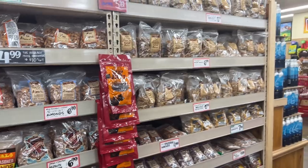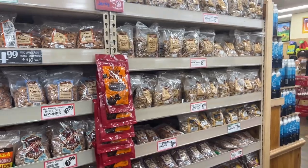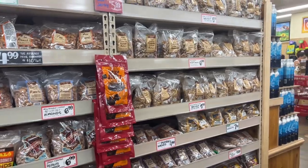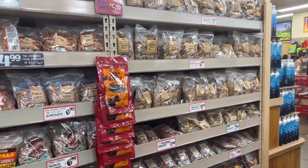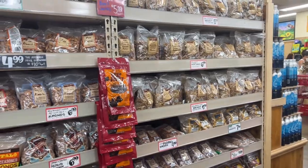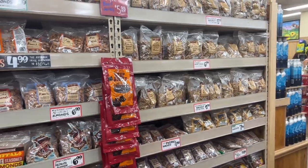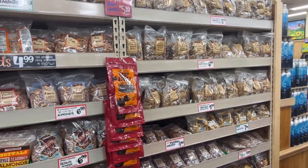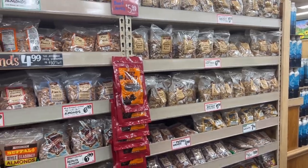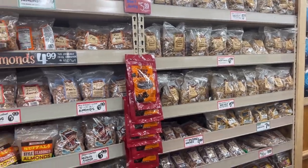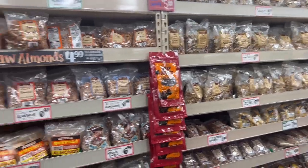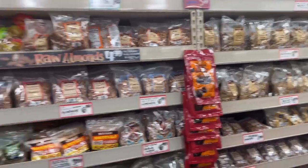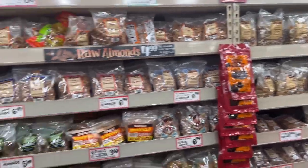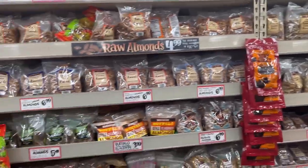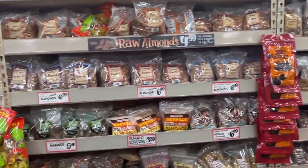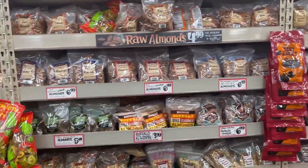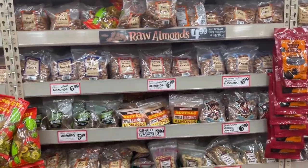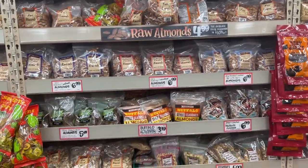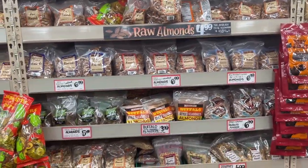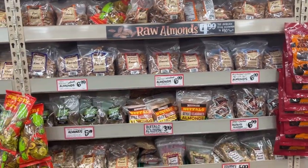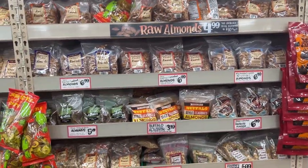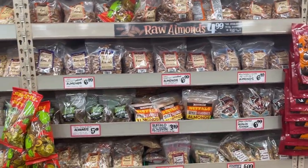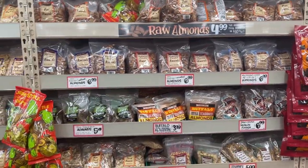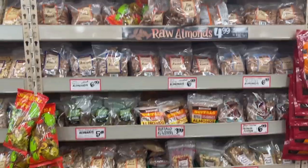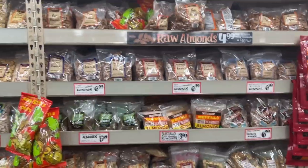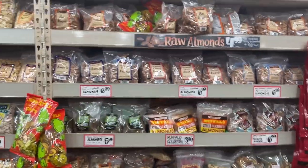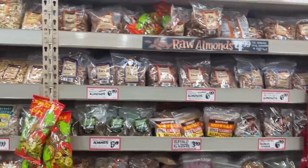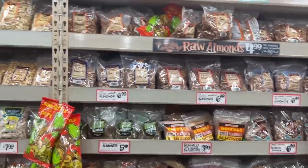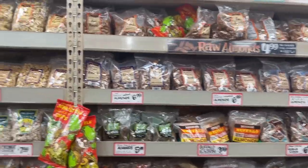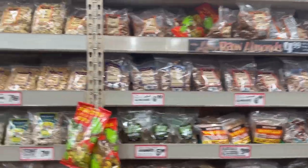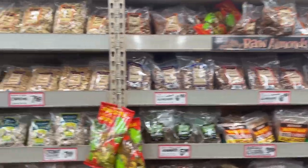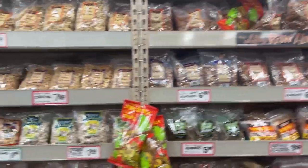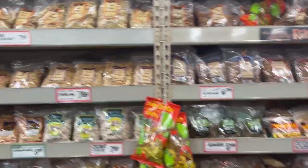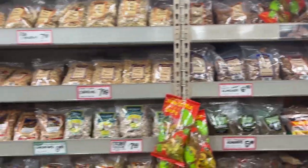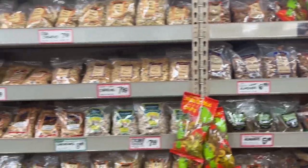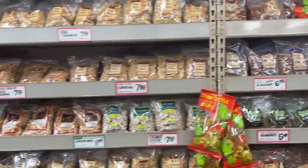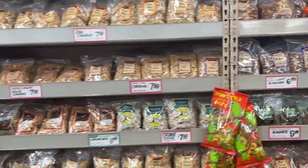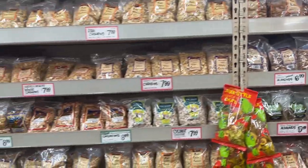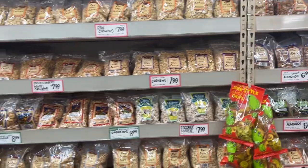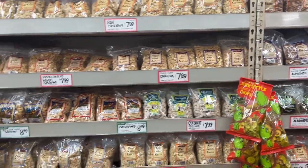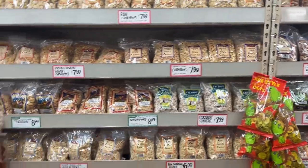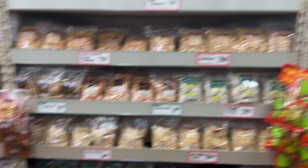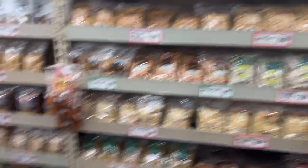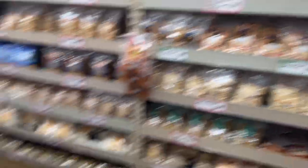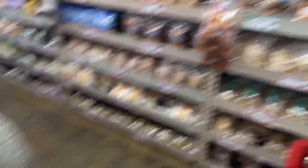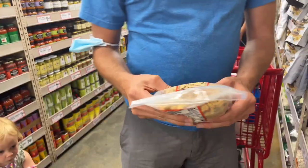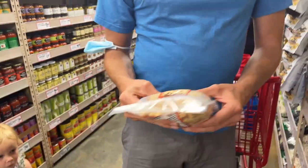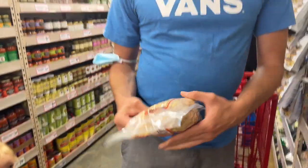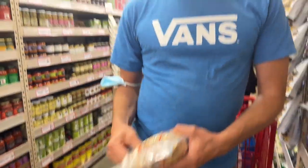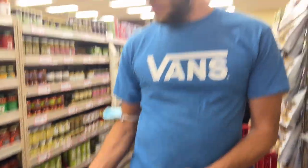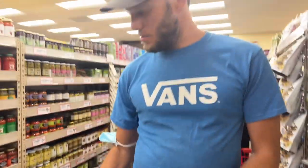These are some of our favorite snacks, almonds, cashews, nuts.